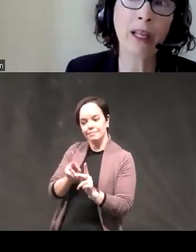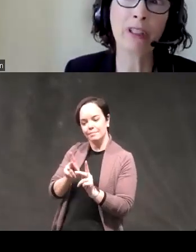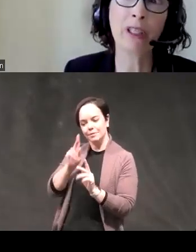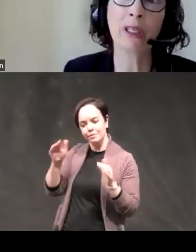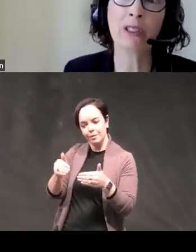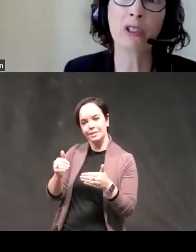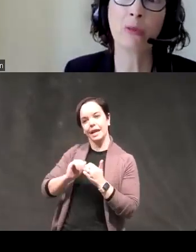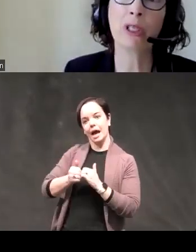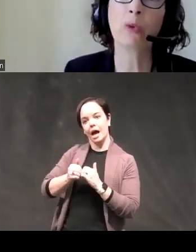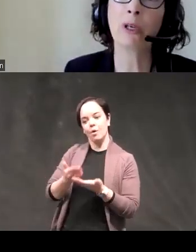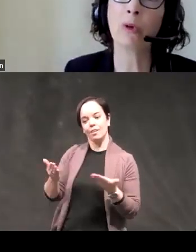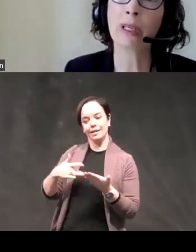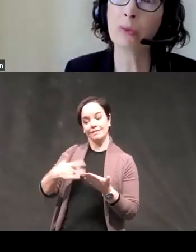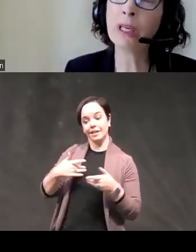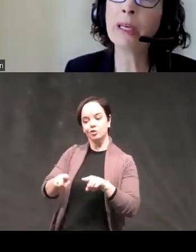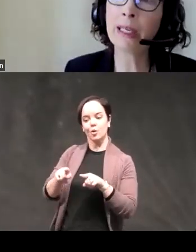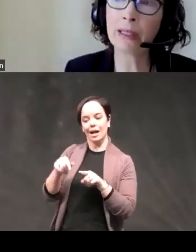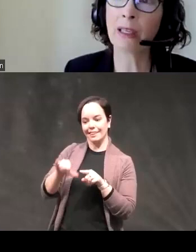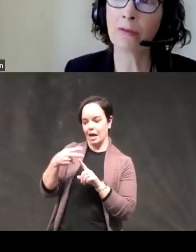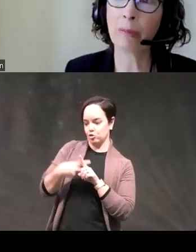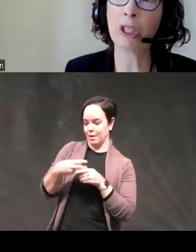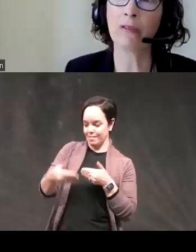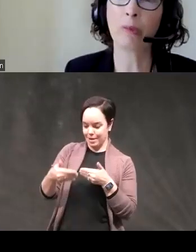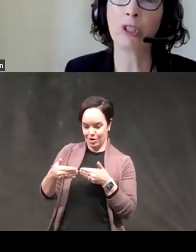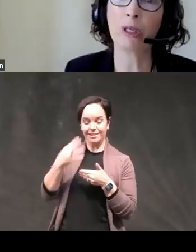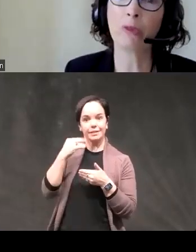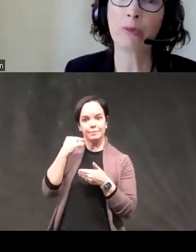like for you during this two months when you were experiencing remission from your symptoms